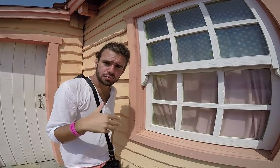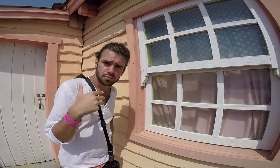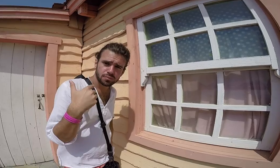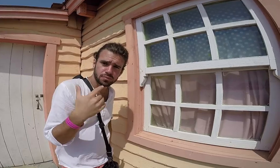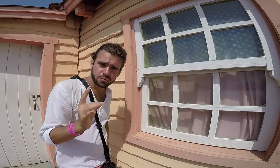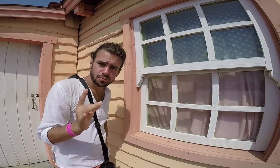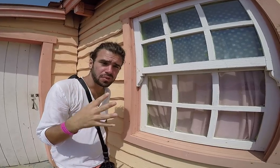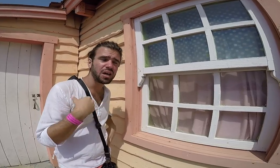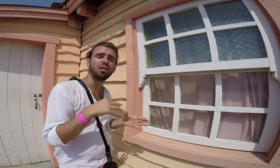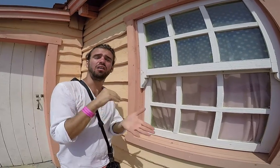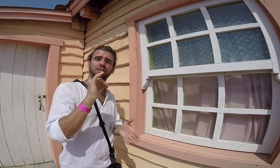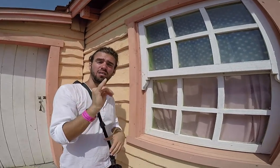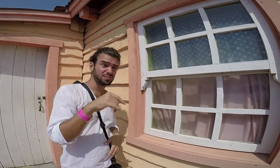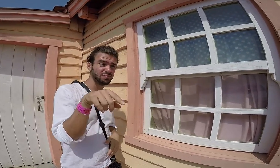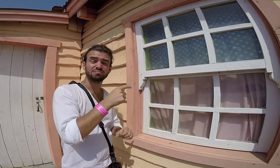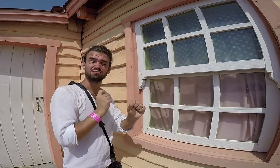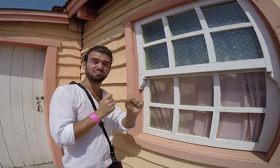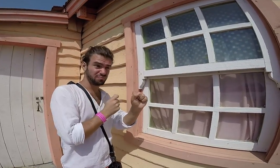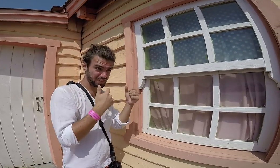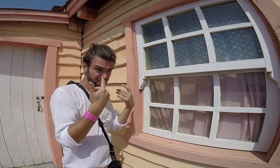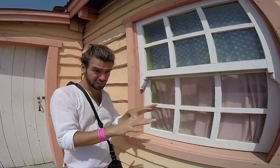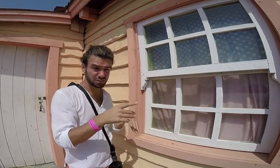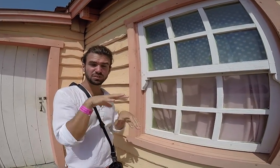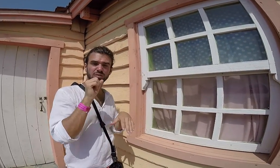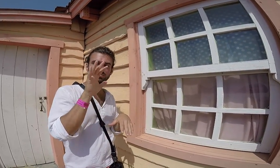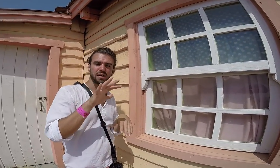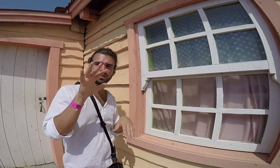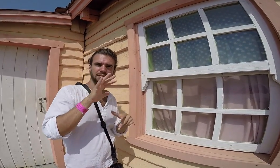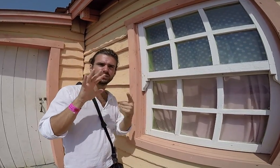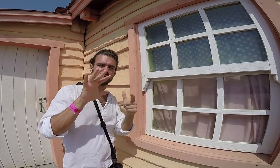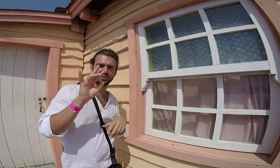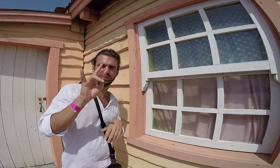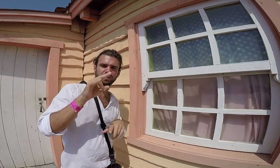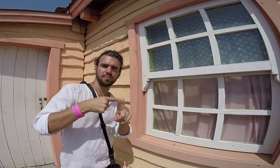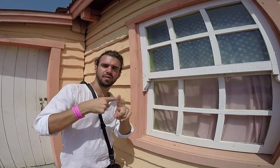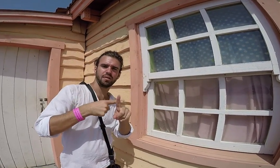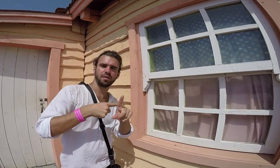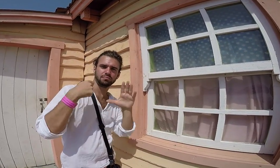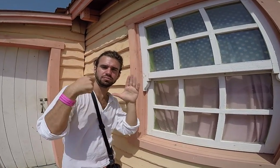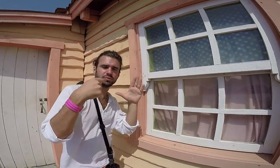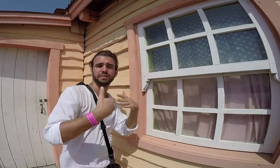I learned that it took constructers around 7 months to complete the village.